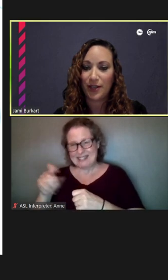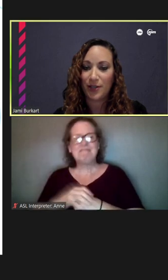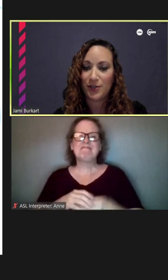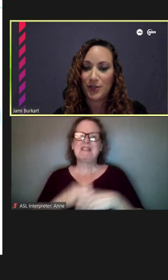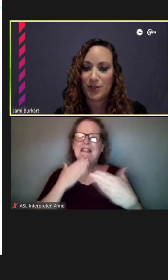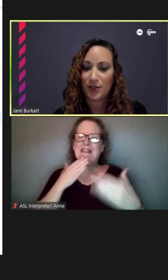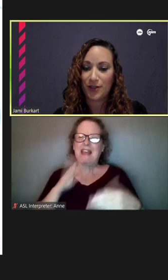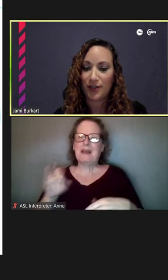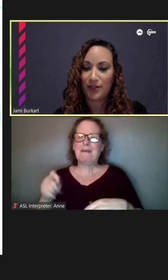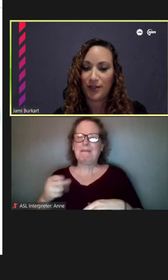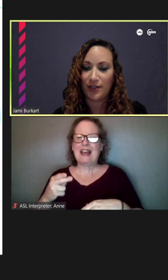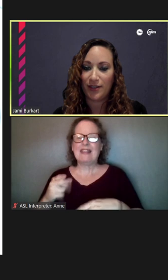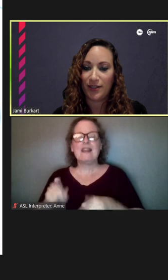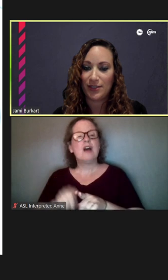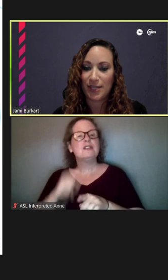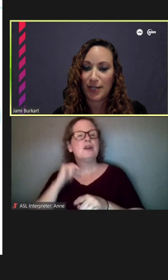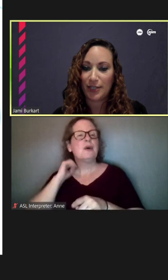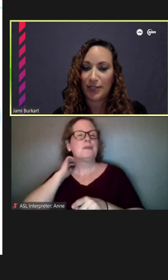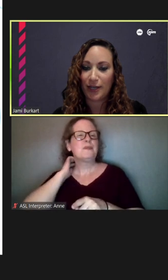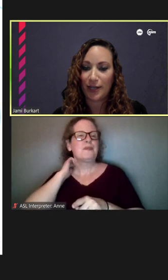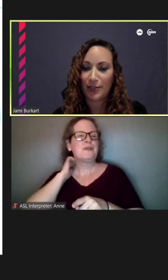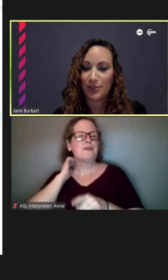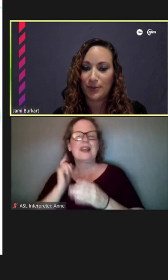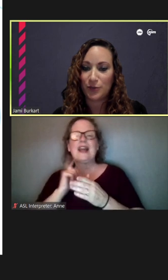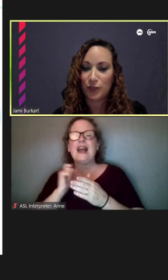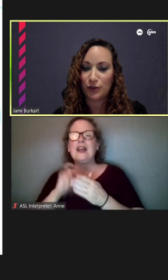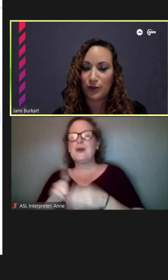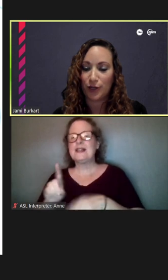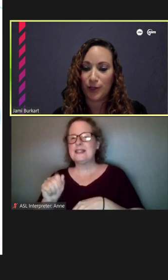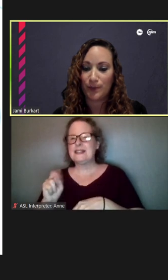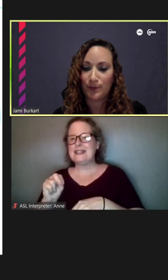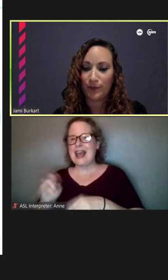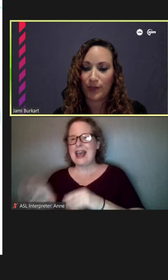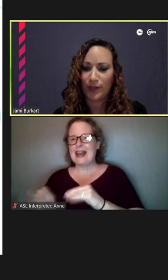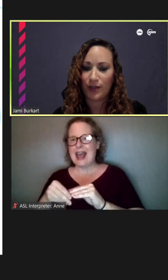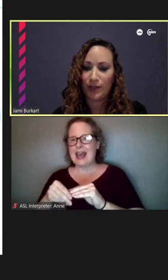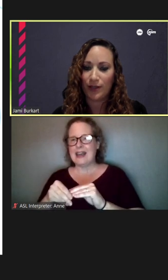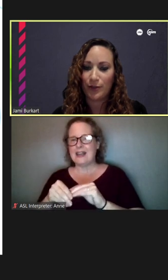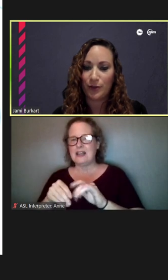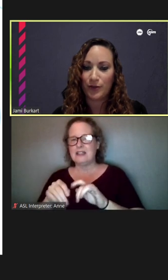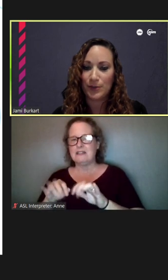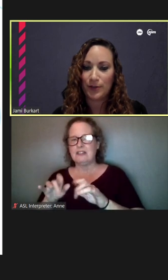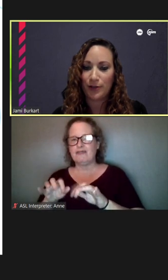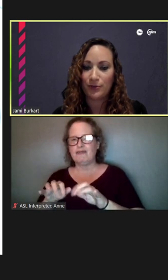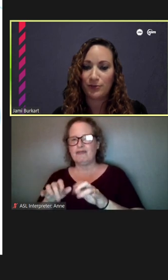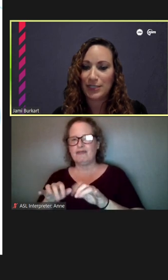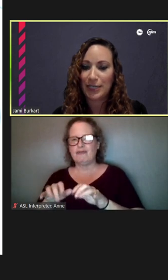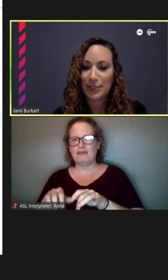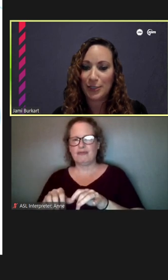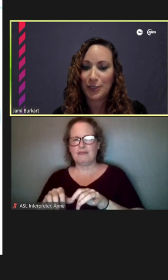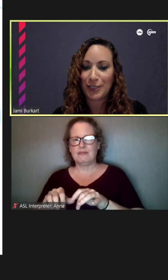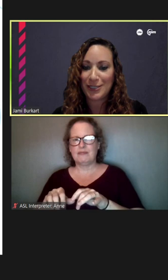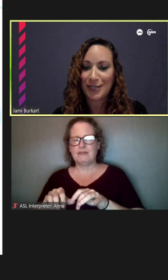I also saw that Dan added some too. I don't know if it's pronounced quinc-- or quince --